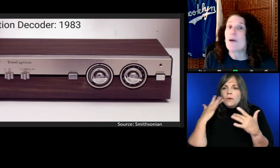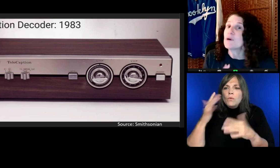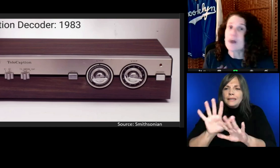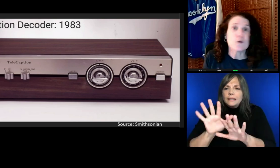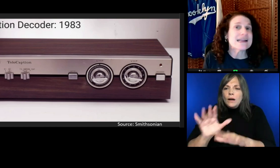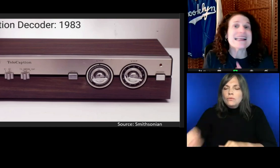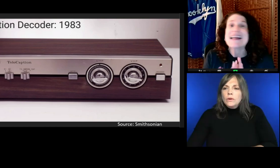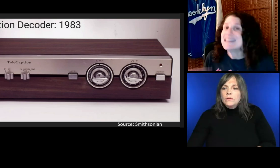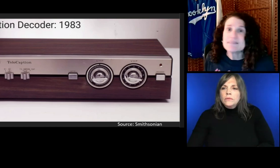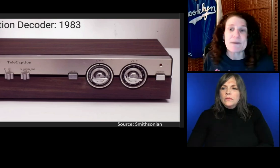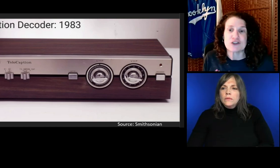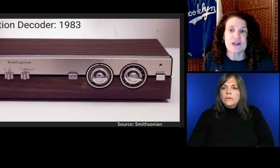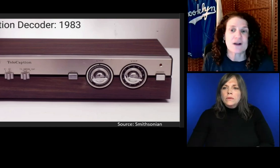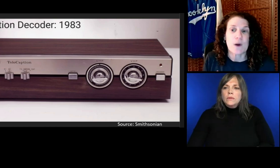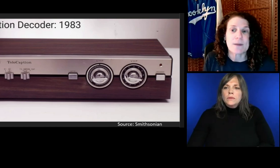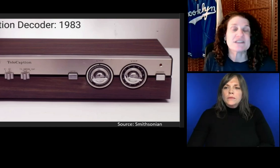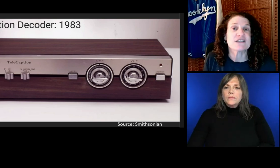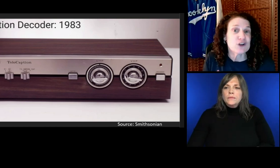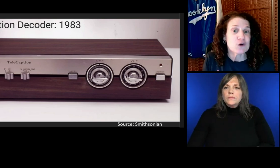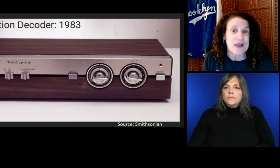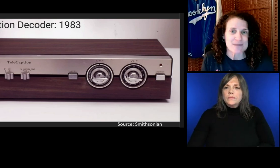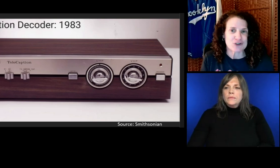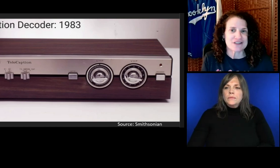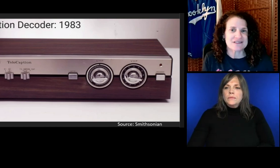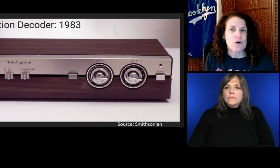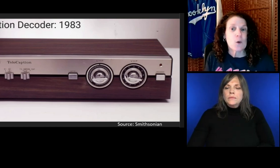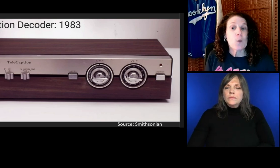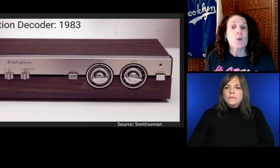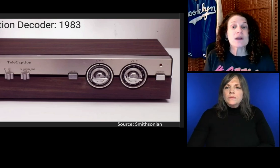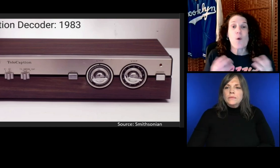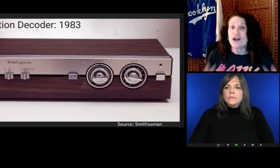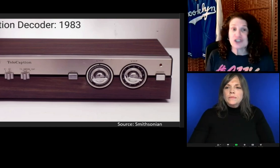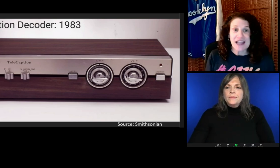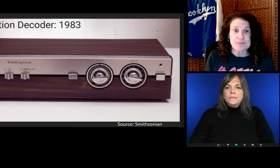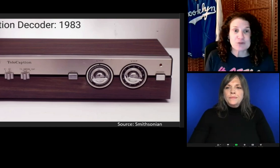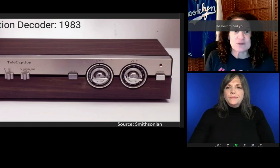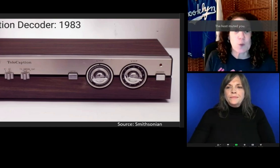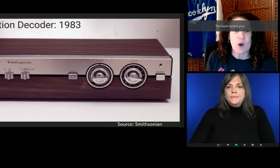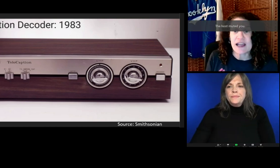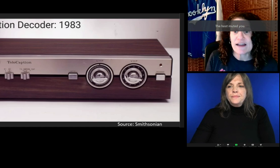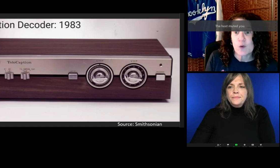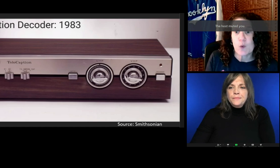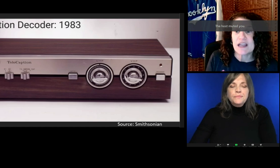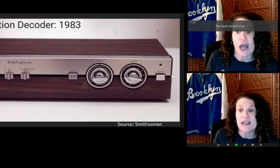Now we don't need any special equipment to view captions. We can watch captions wherever we go.